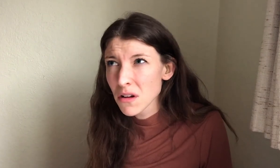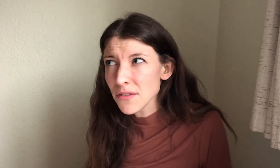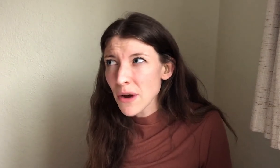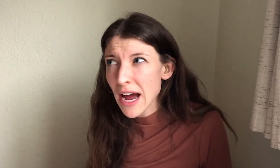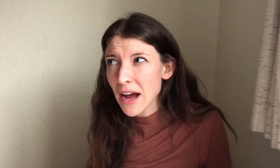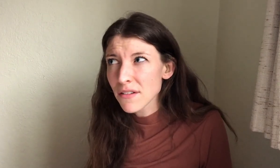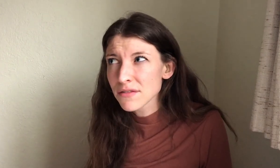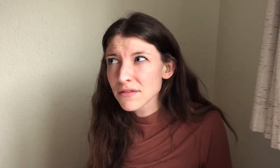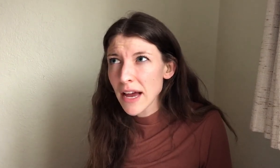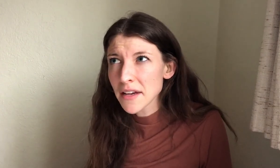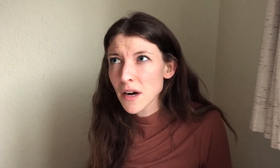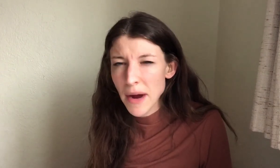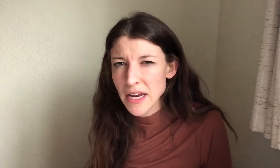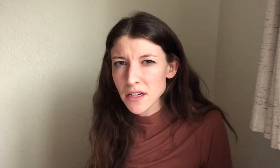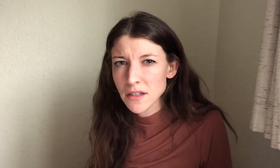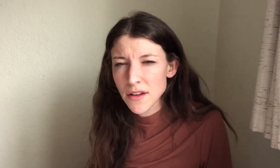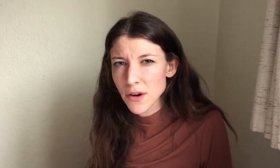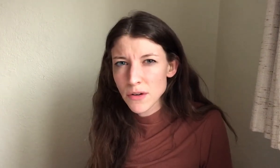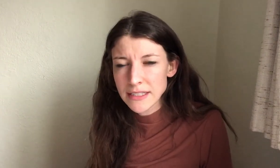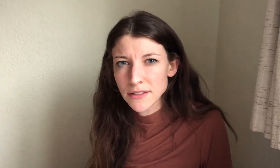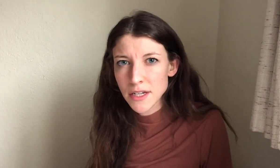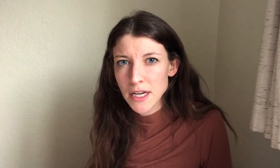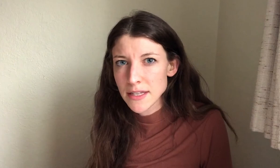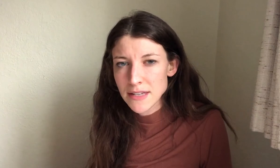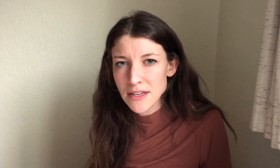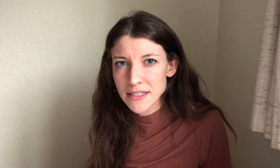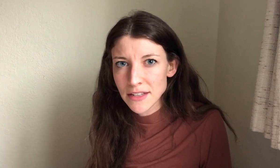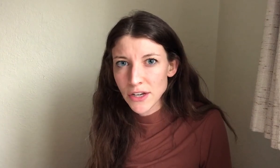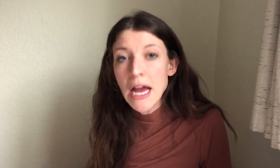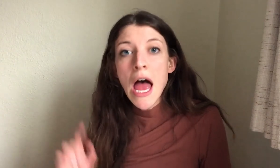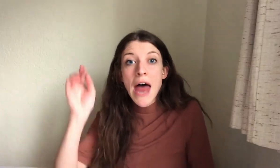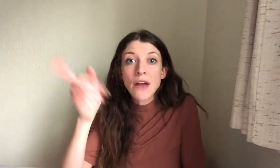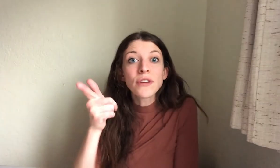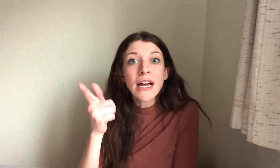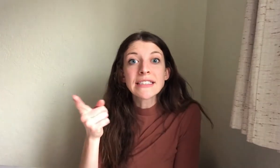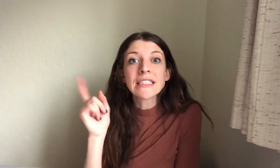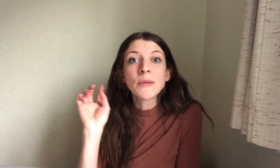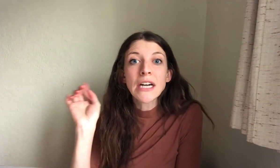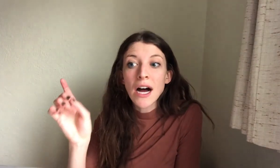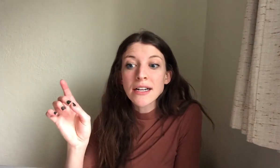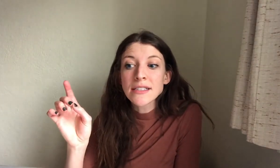if you have, like, a mic in the phone accessory and the TV accessory? And I realized it's because,